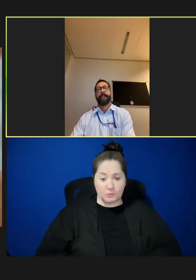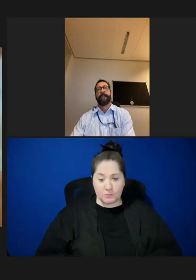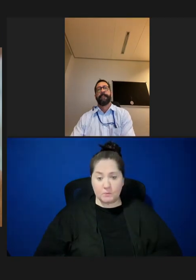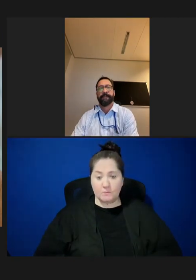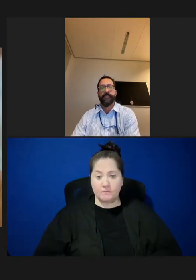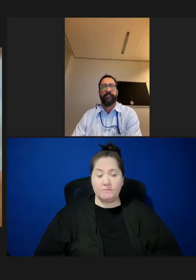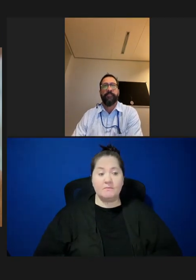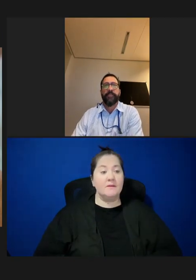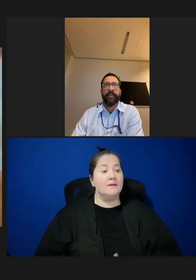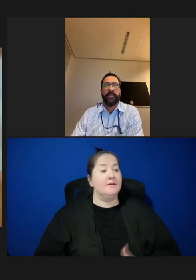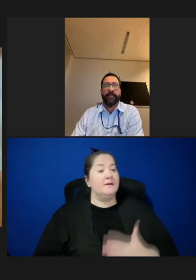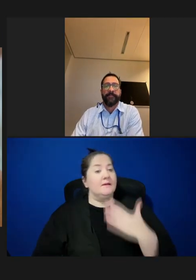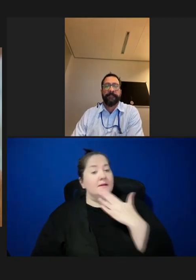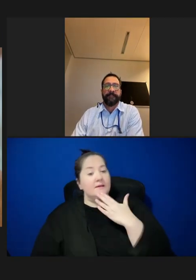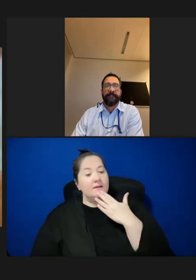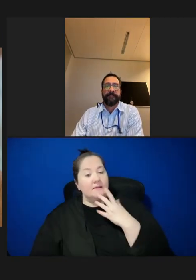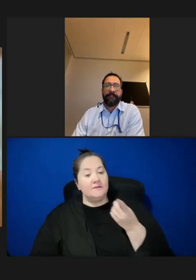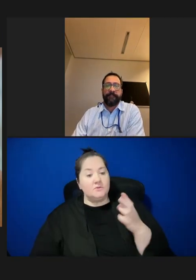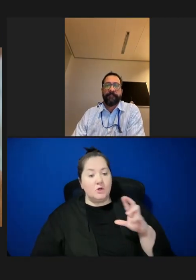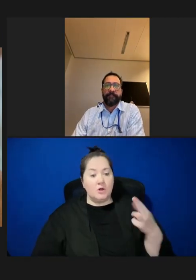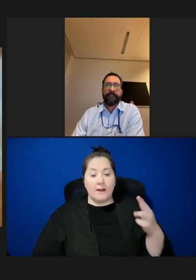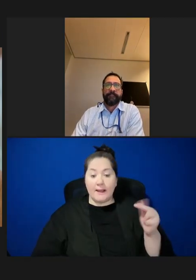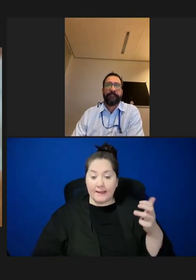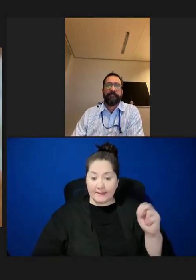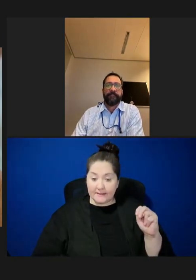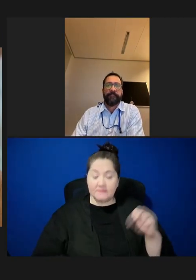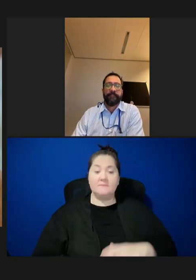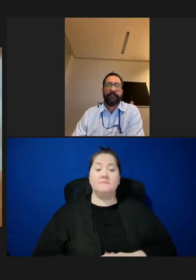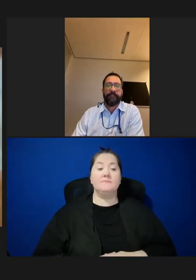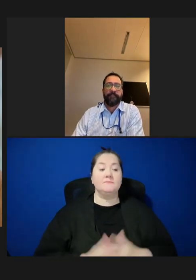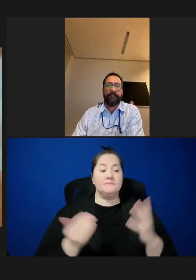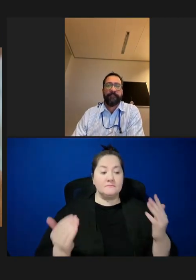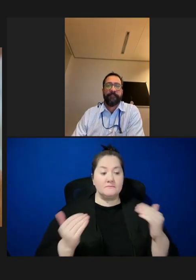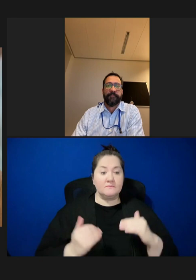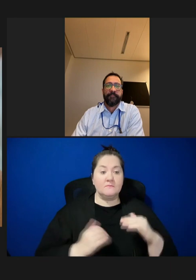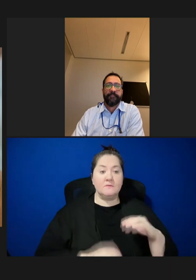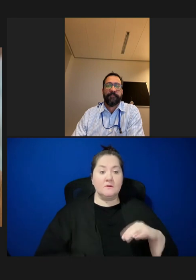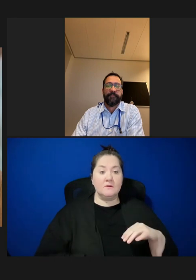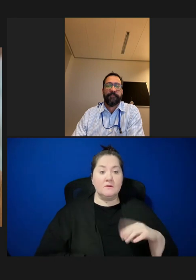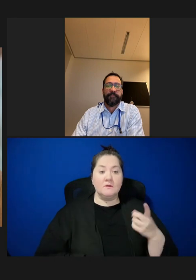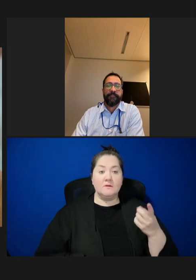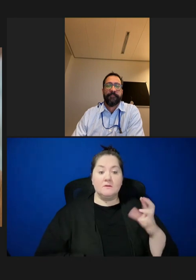Robert Hopkins, Jr.: Thank you very much, Dr. Hagan. Our next presenter is Dr. Joshua Sharfstein